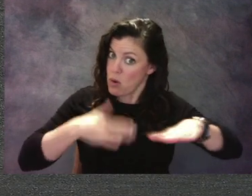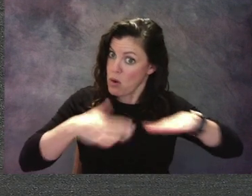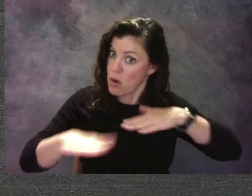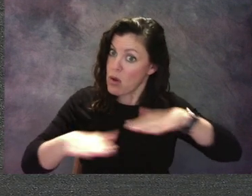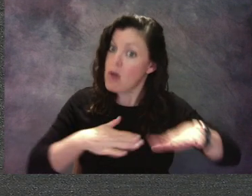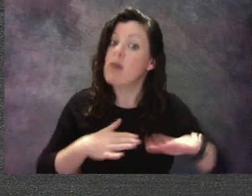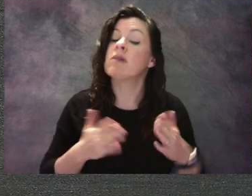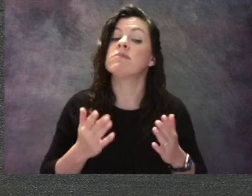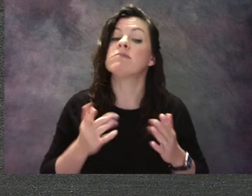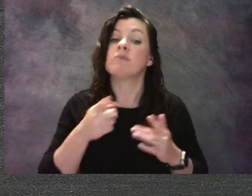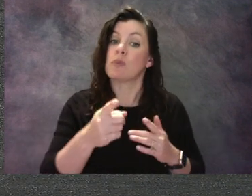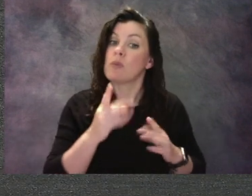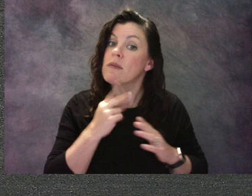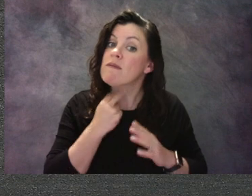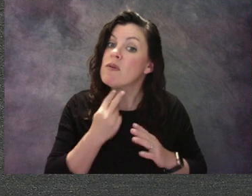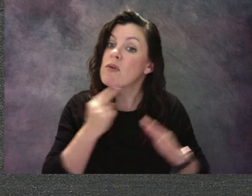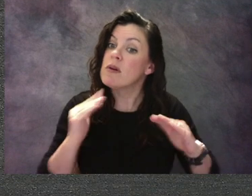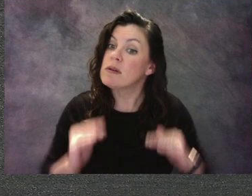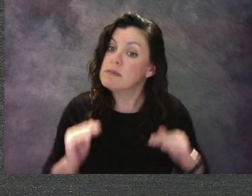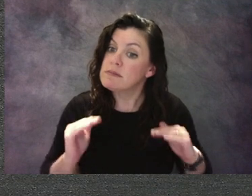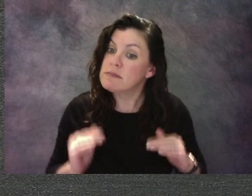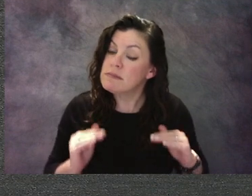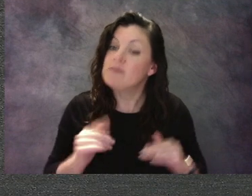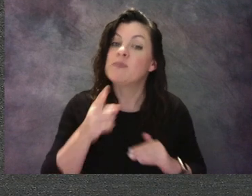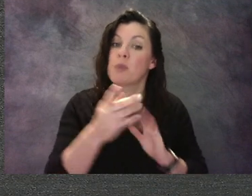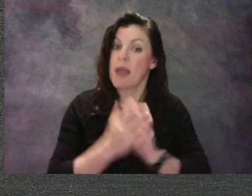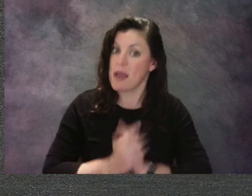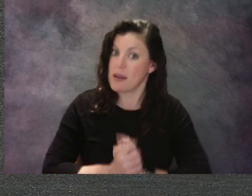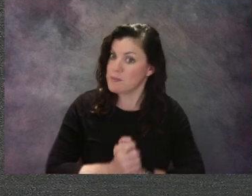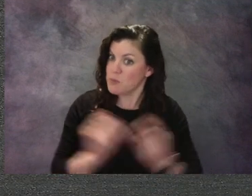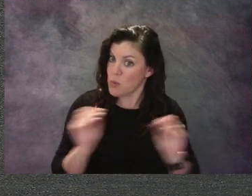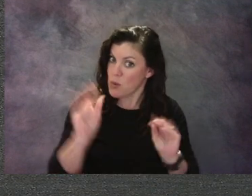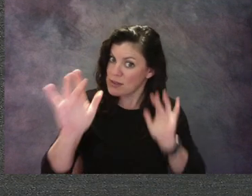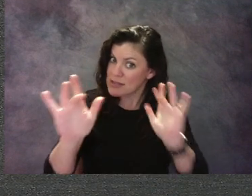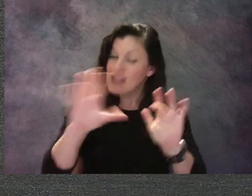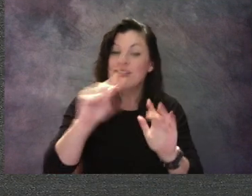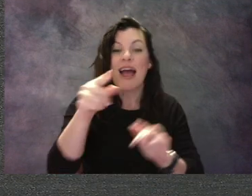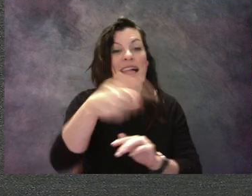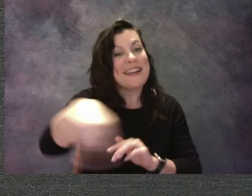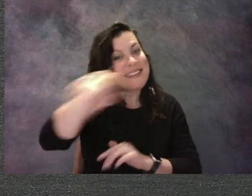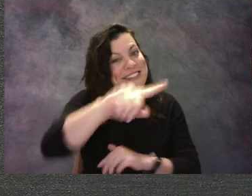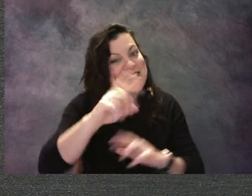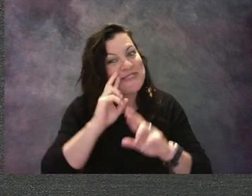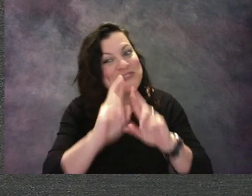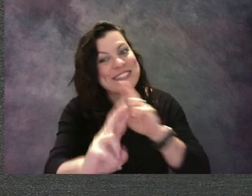hands to ourselves, and we were very respectful. I hope you had fun in there.